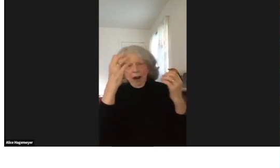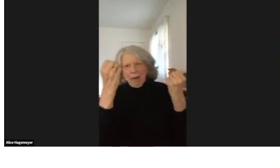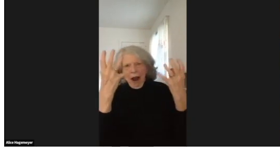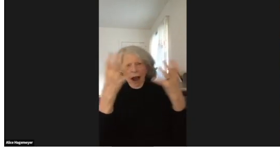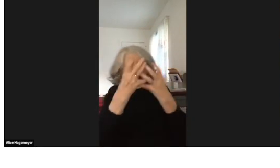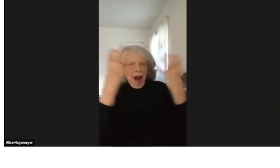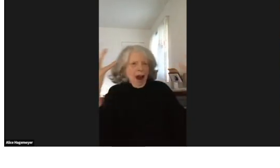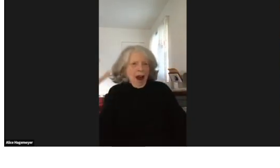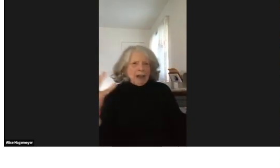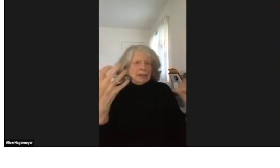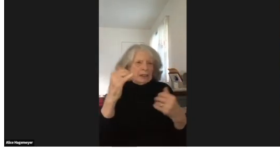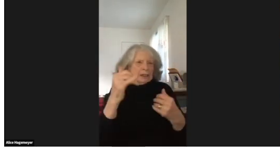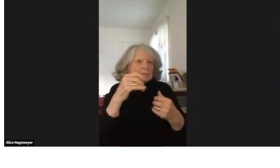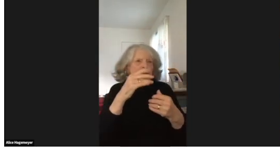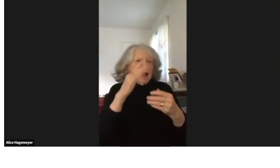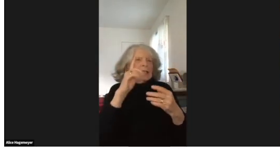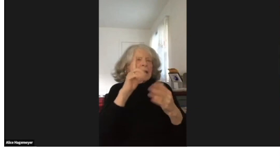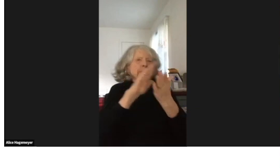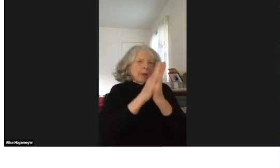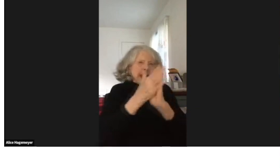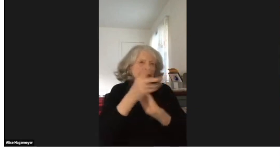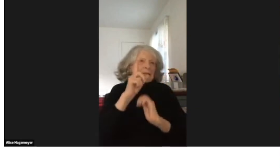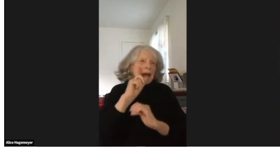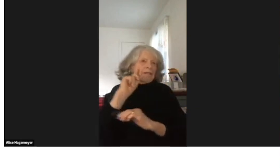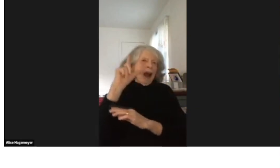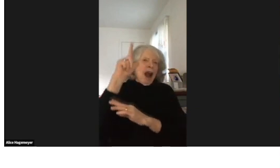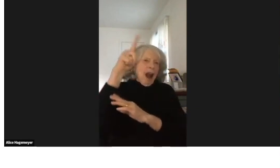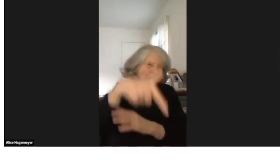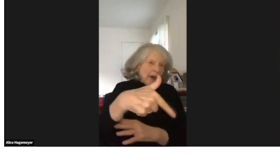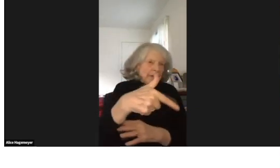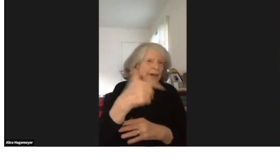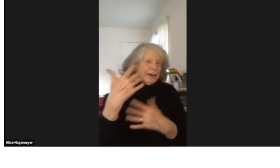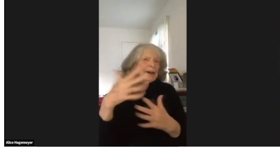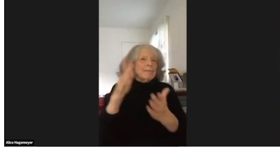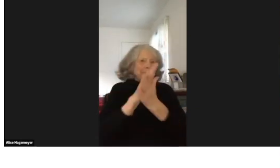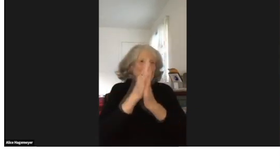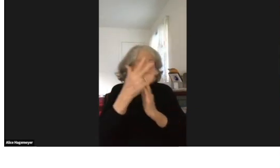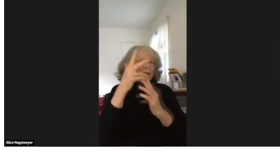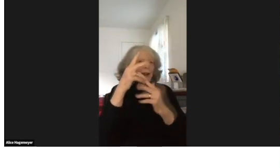This recognizes all of the contributions about deaf people.